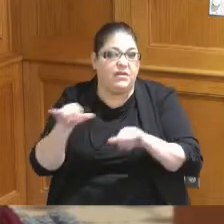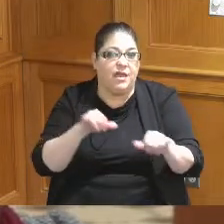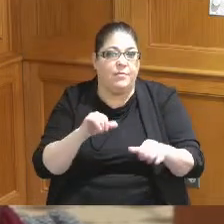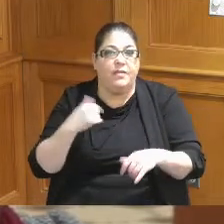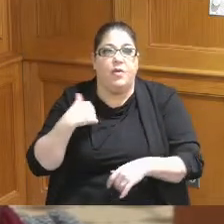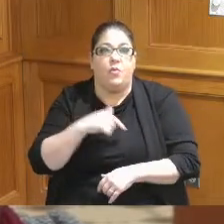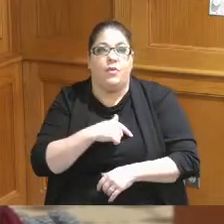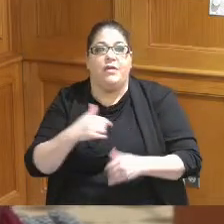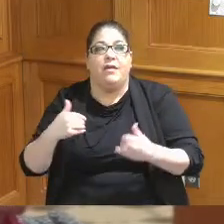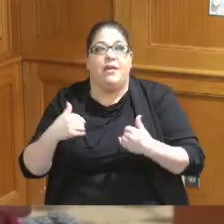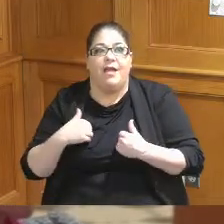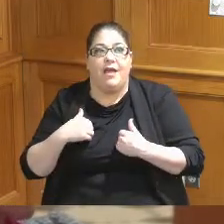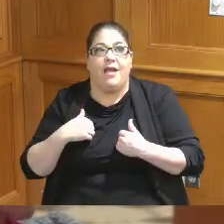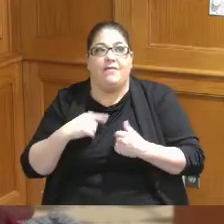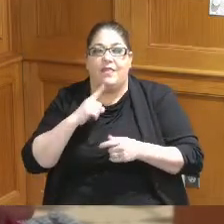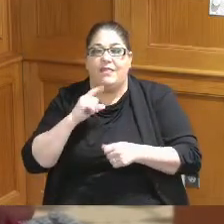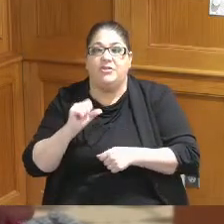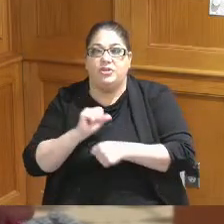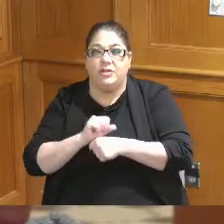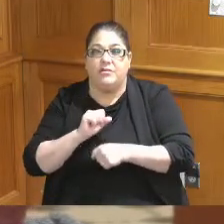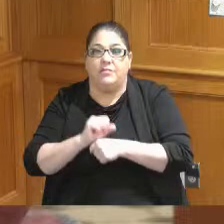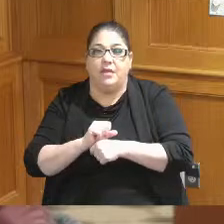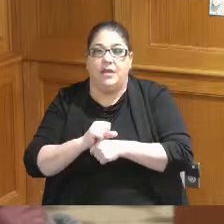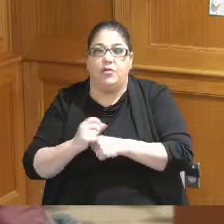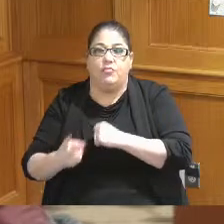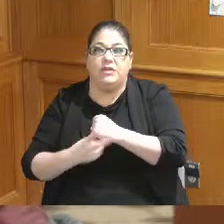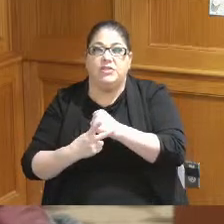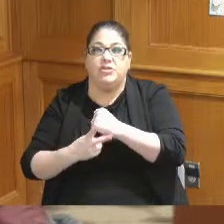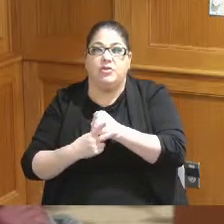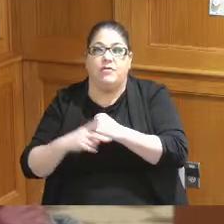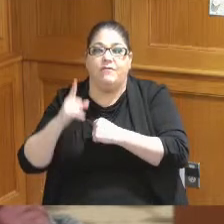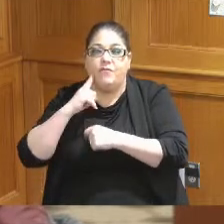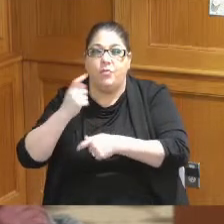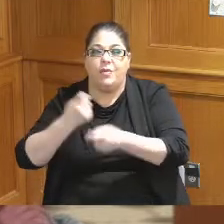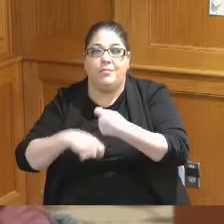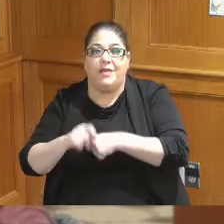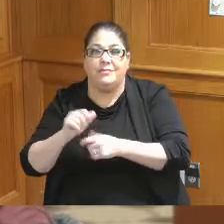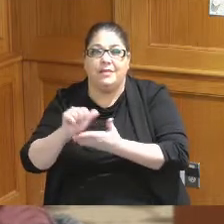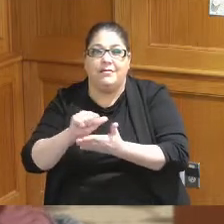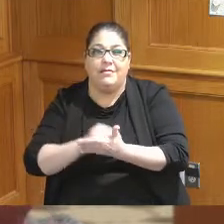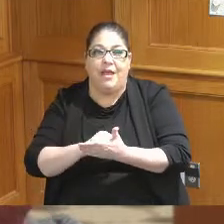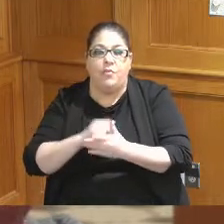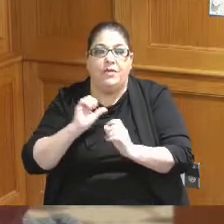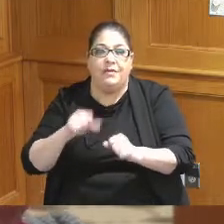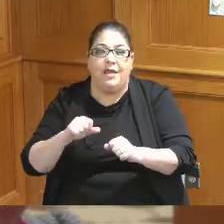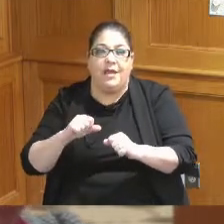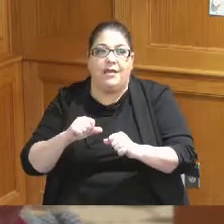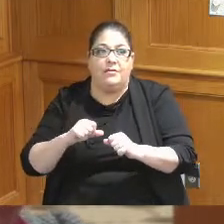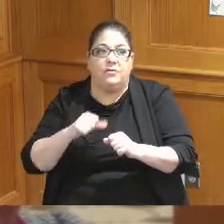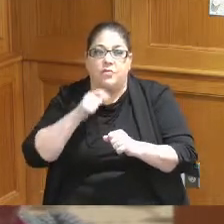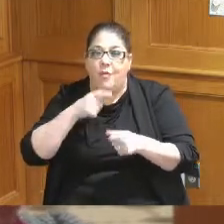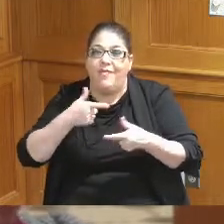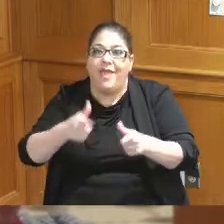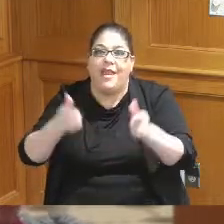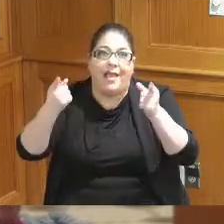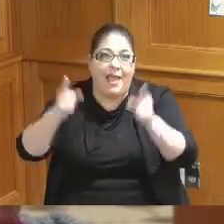a legitimate reserve for replacement account so that we can make so we don't let this happen we